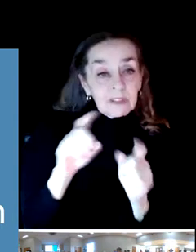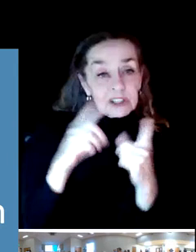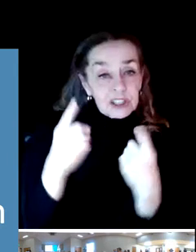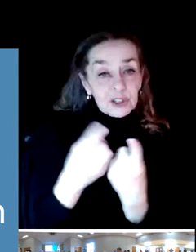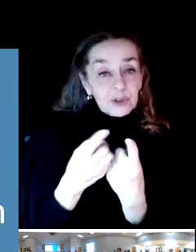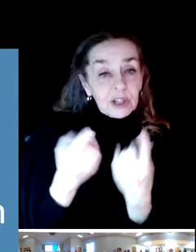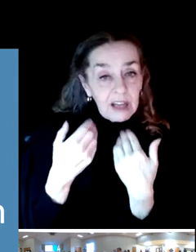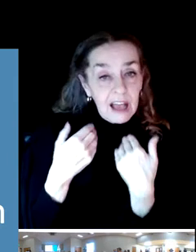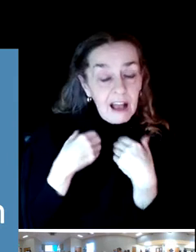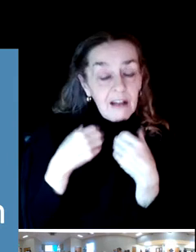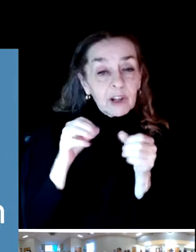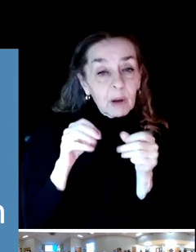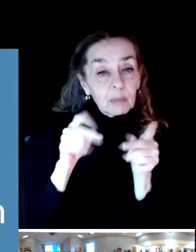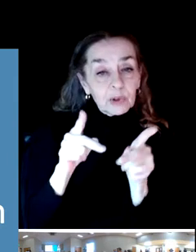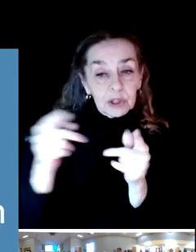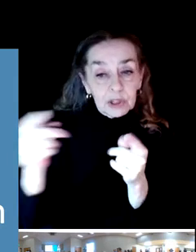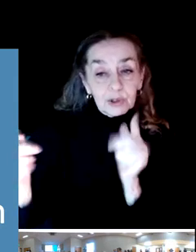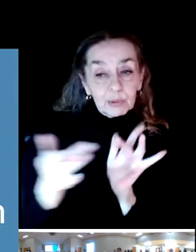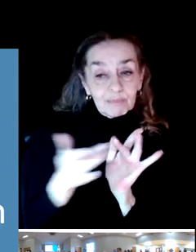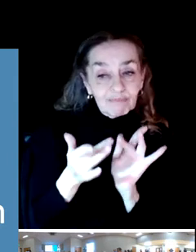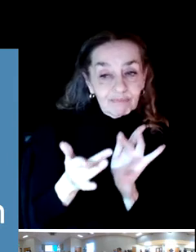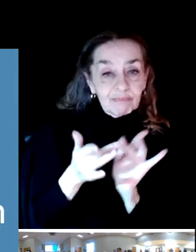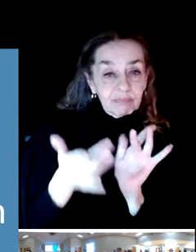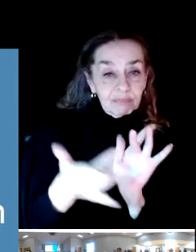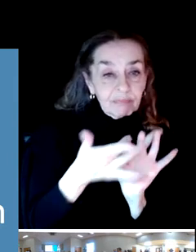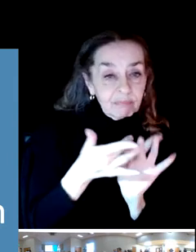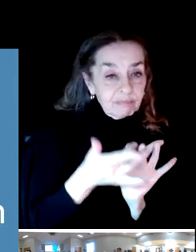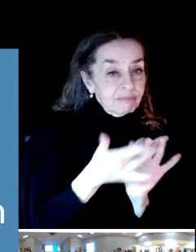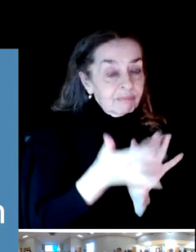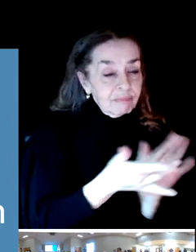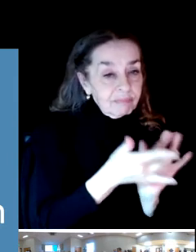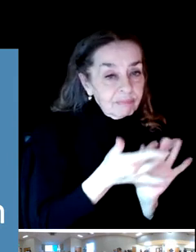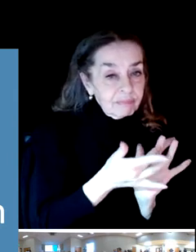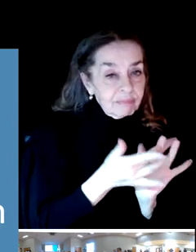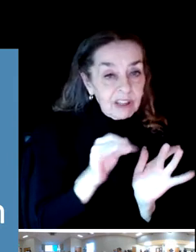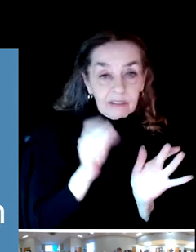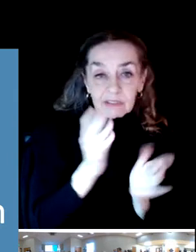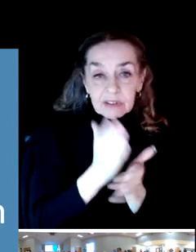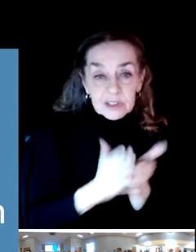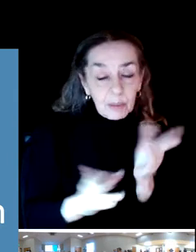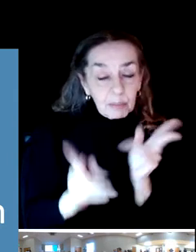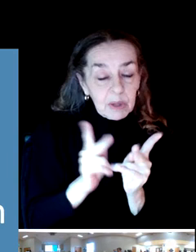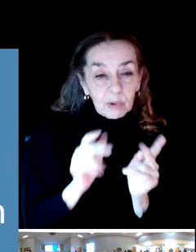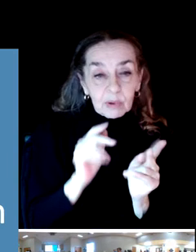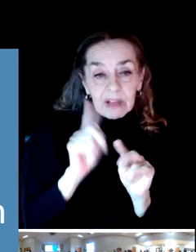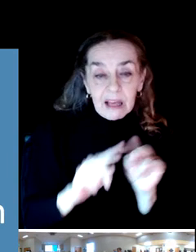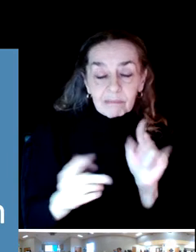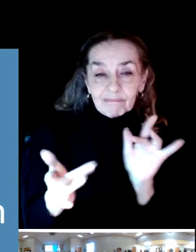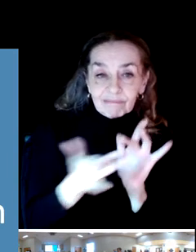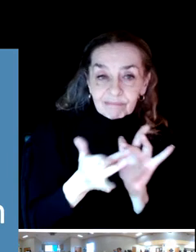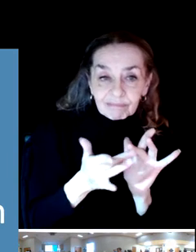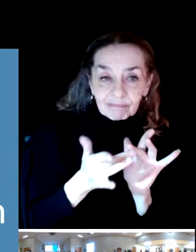table and if there are those that can't come to the table, our intention is to take the table to them.